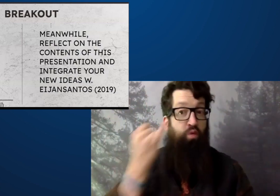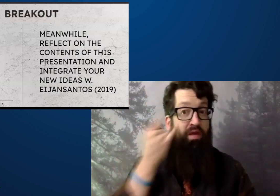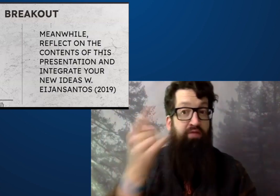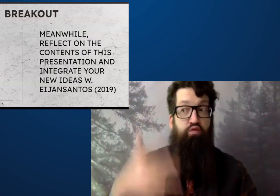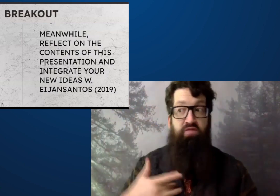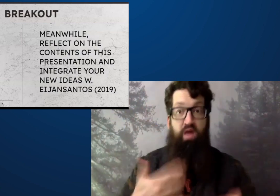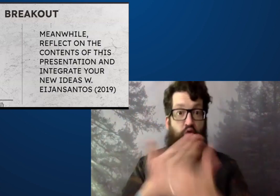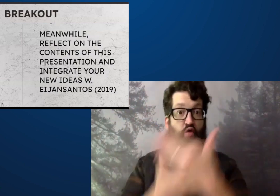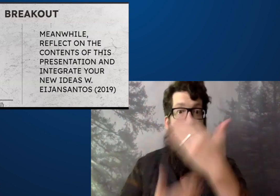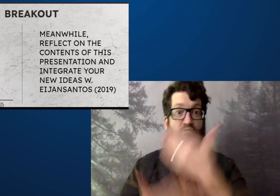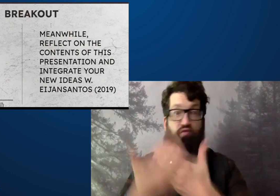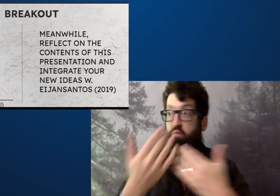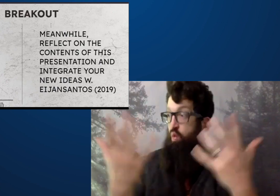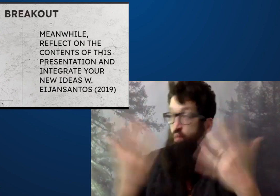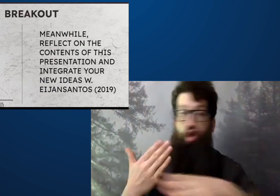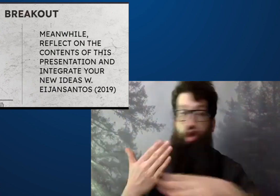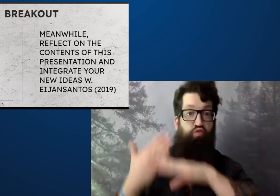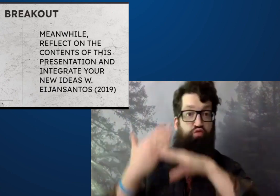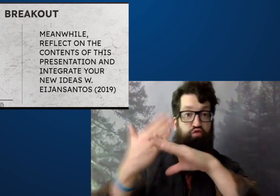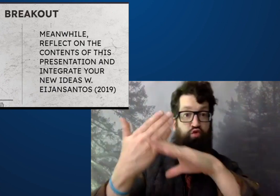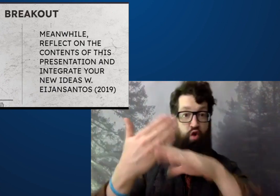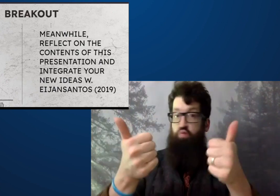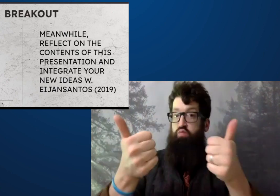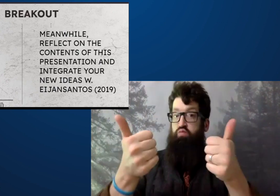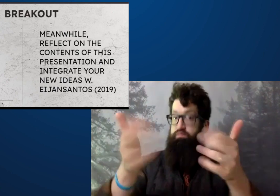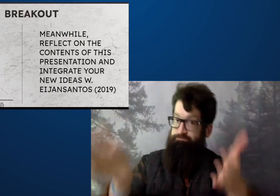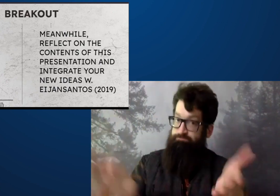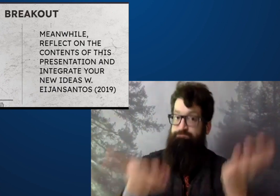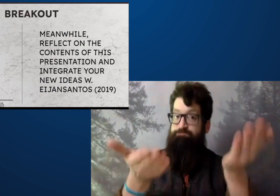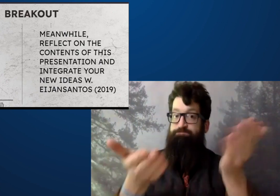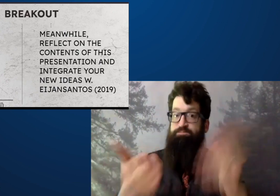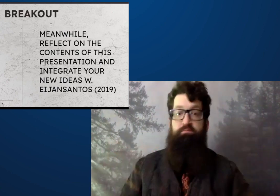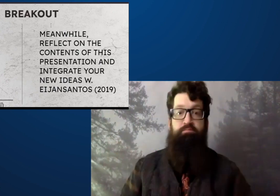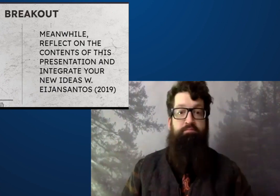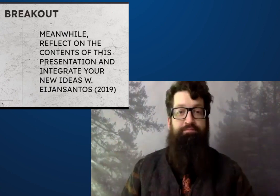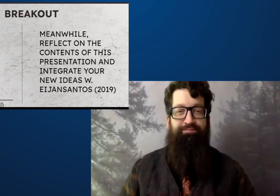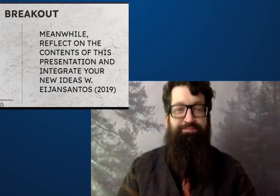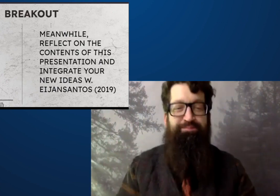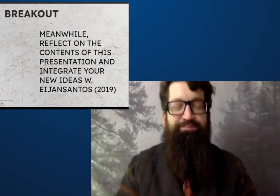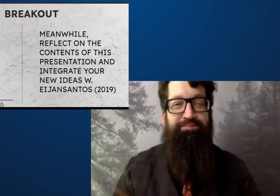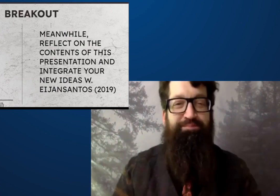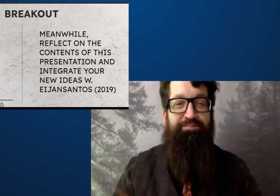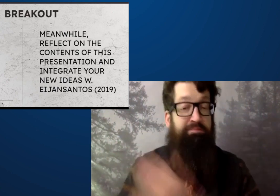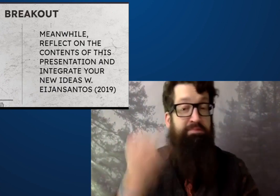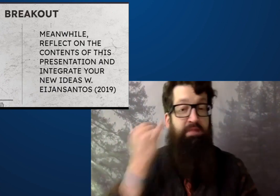If you have something to share in ASL, please do.